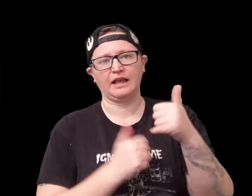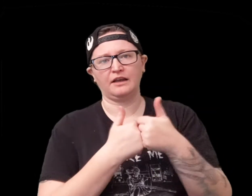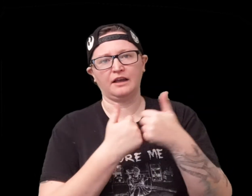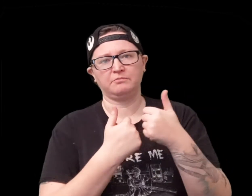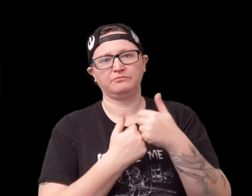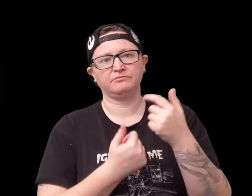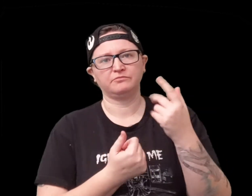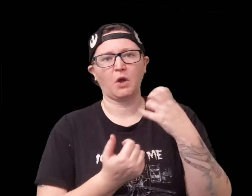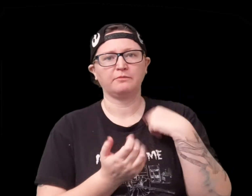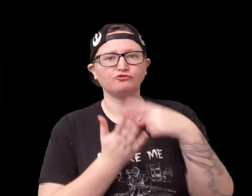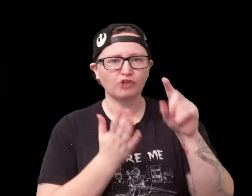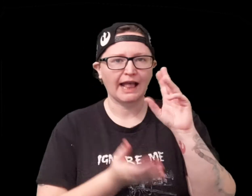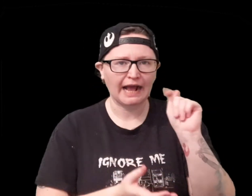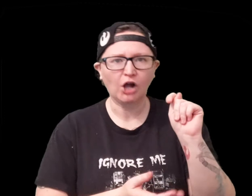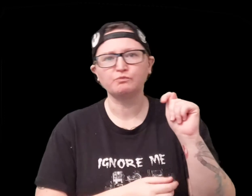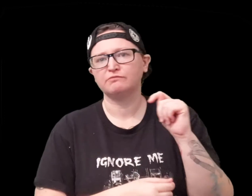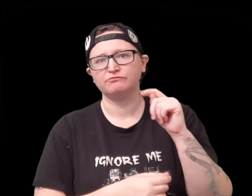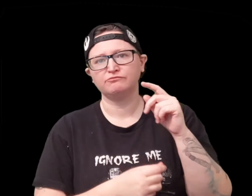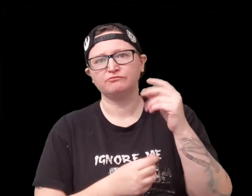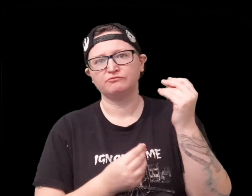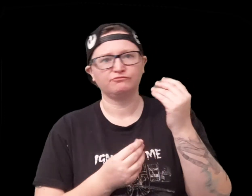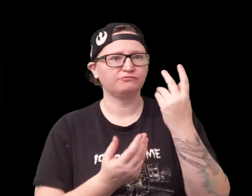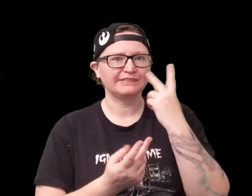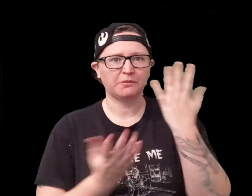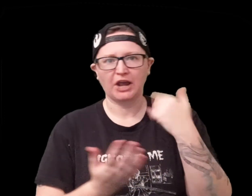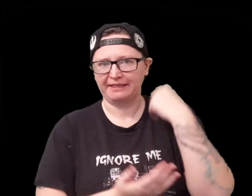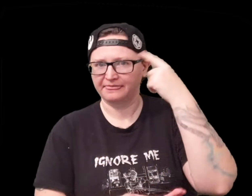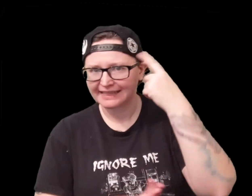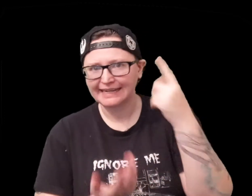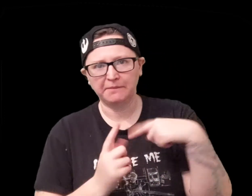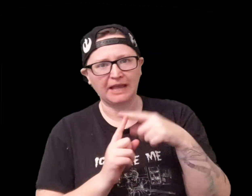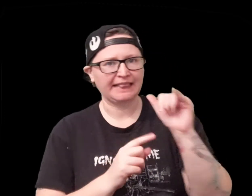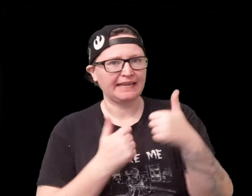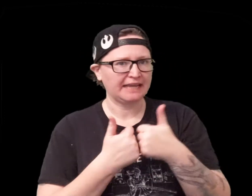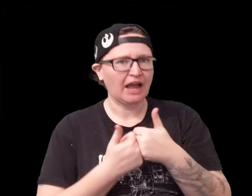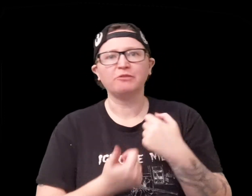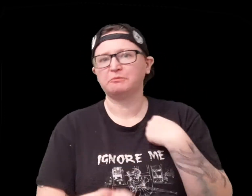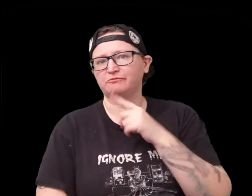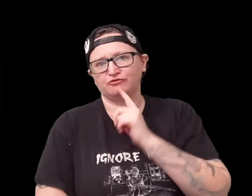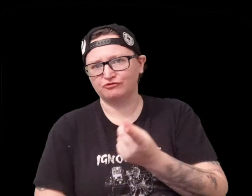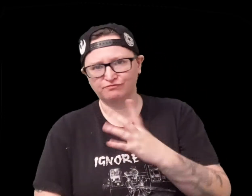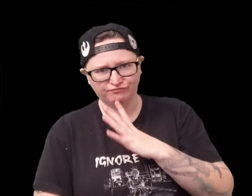I was given a copy of this game to just check out see what I thought about it you know did I like